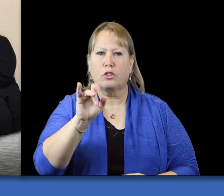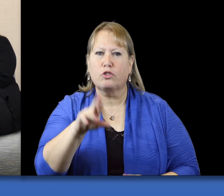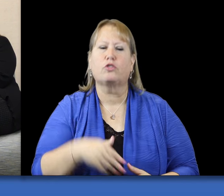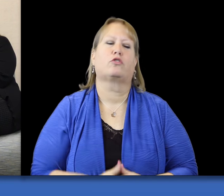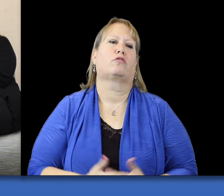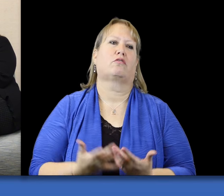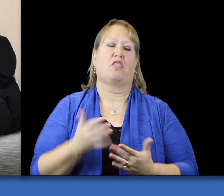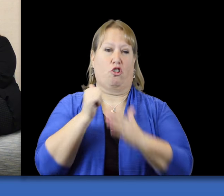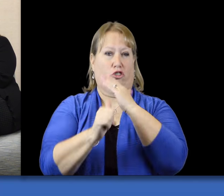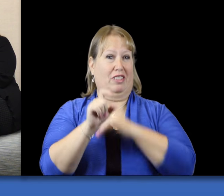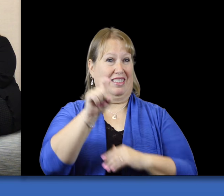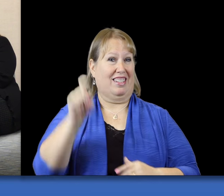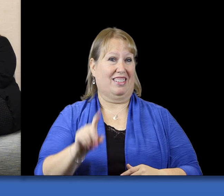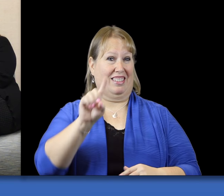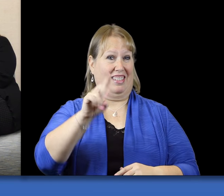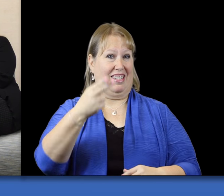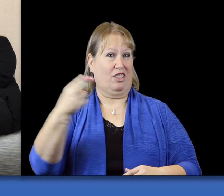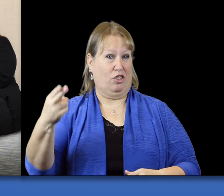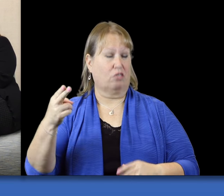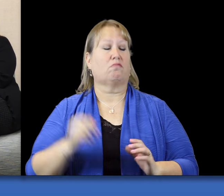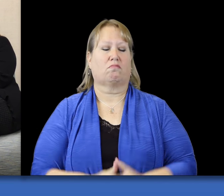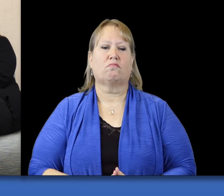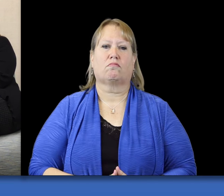under the Texas DHH, so check it out there.